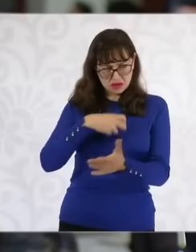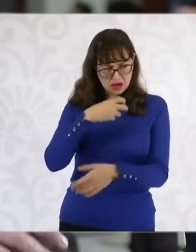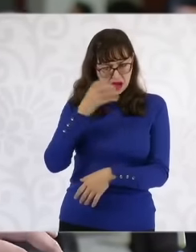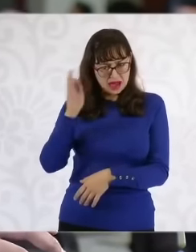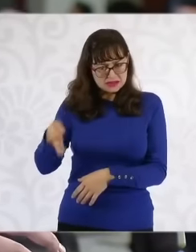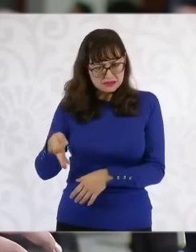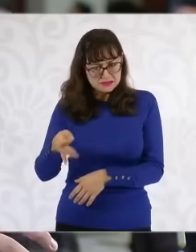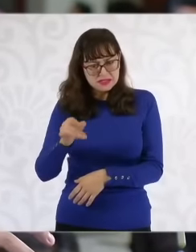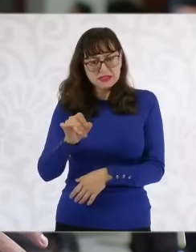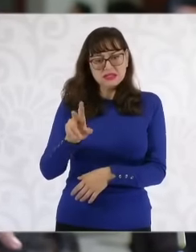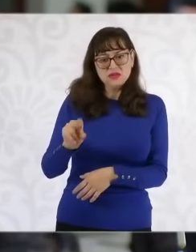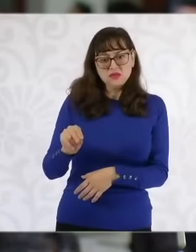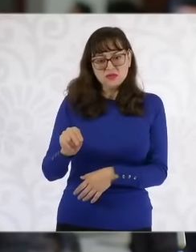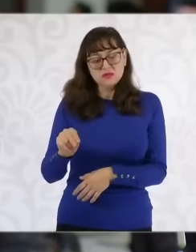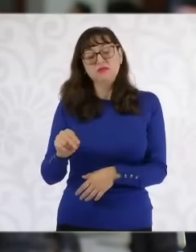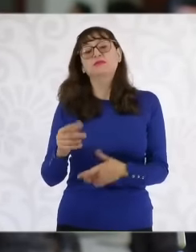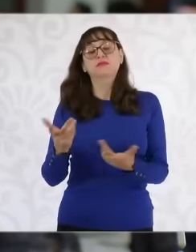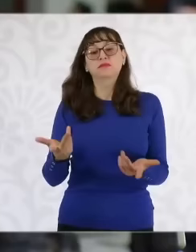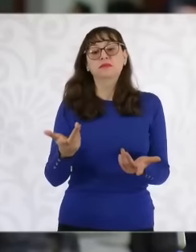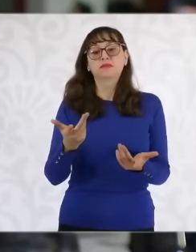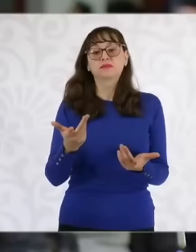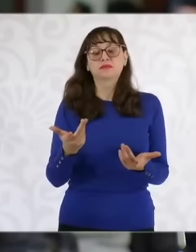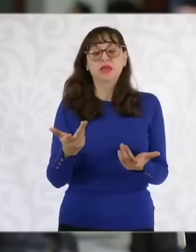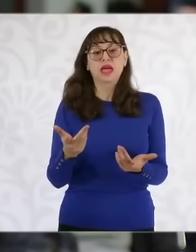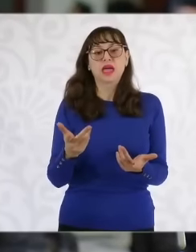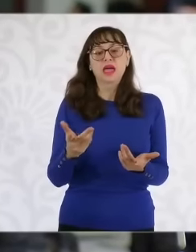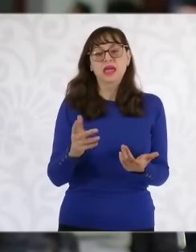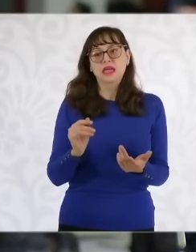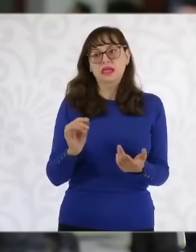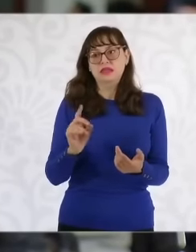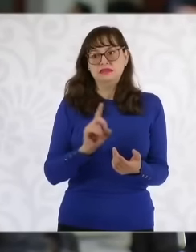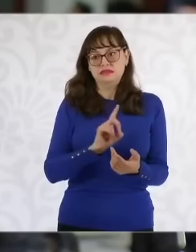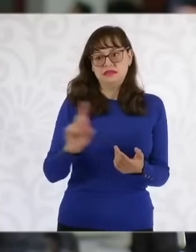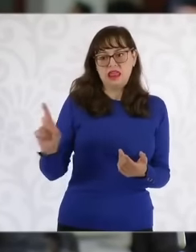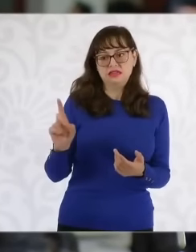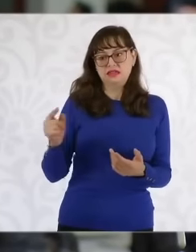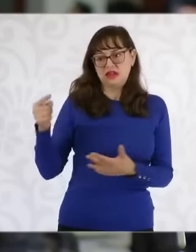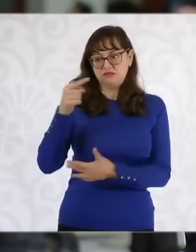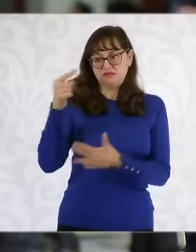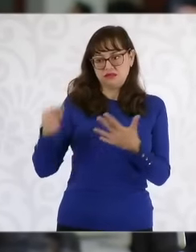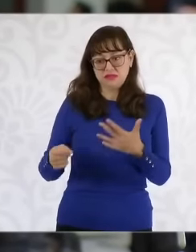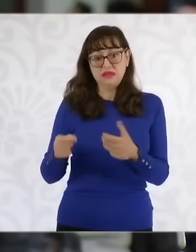right-wing profiles have appeared, well Left-wing profiles have appeared, I don't know like the lawyer César